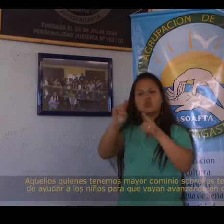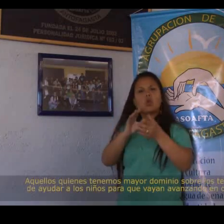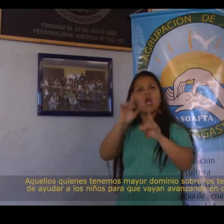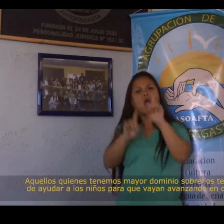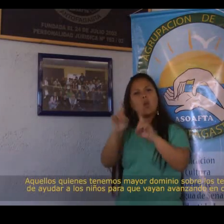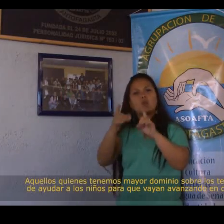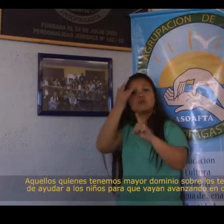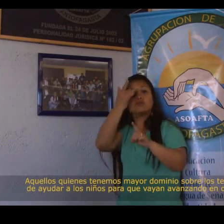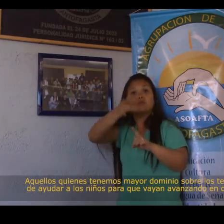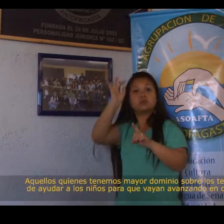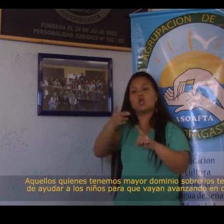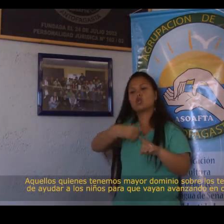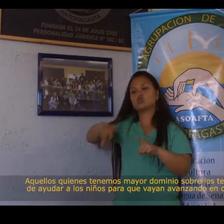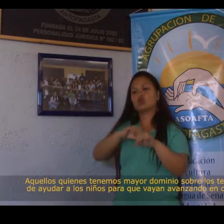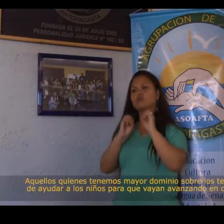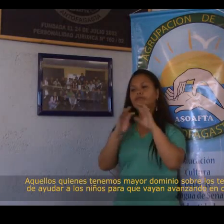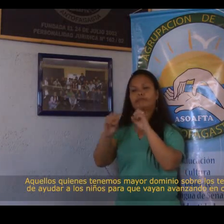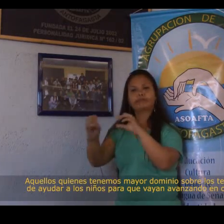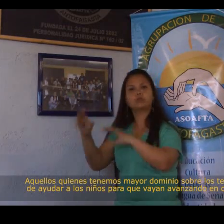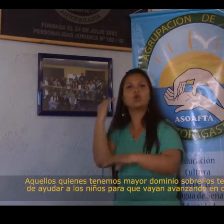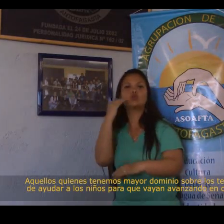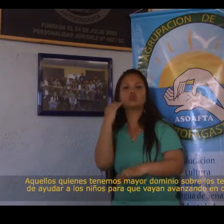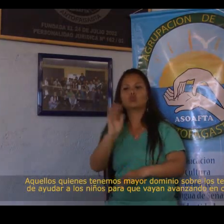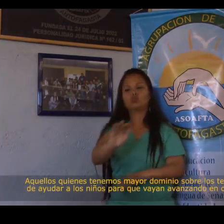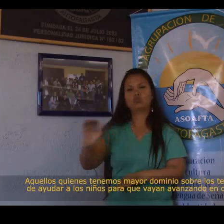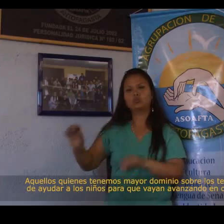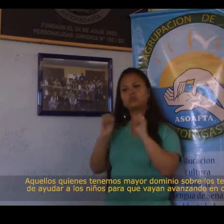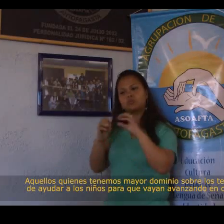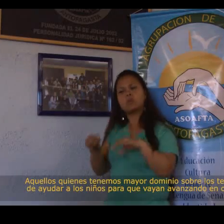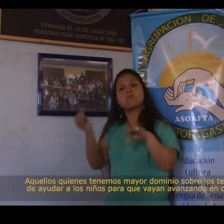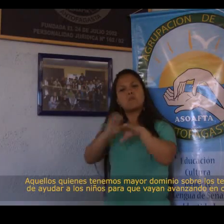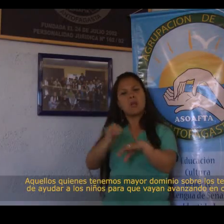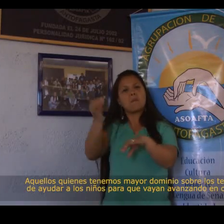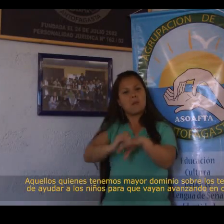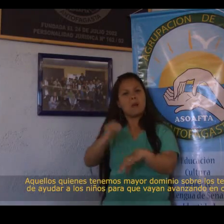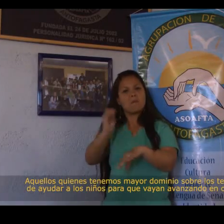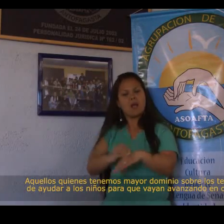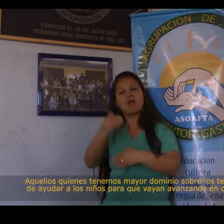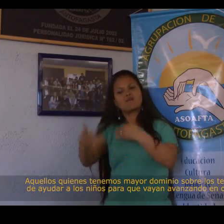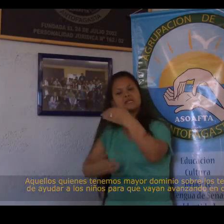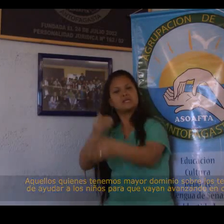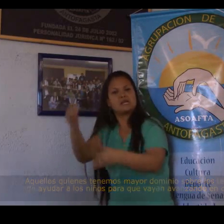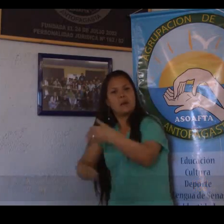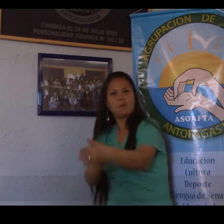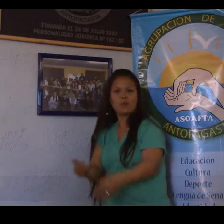Other smart people work with the children to help them learn more.